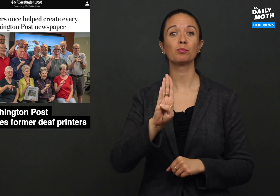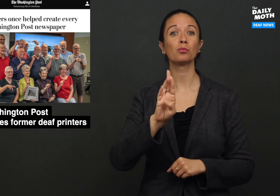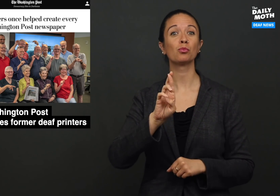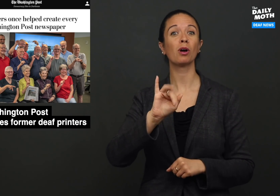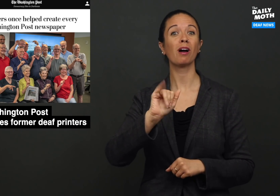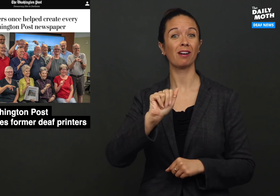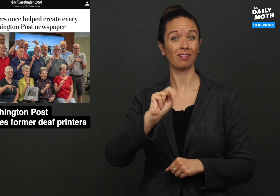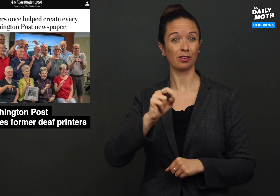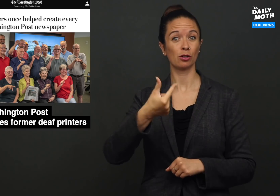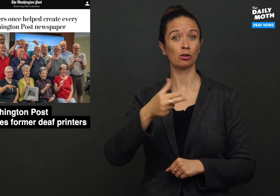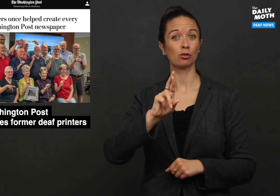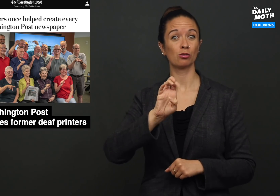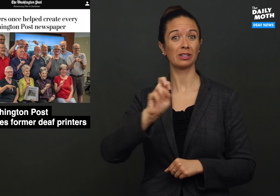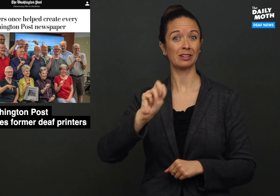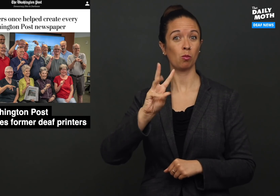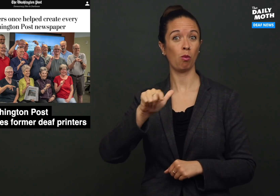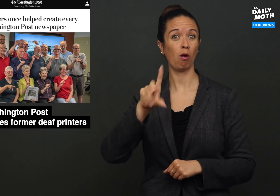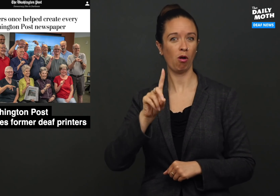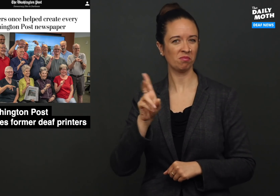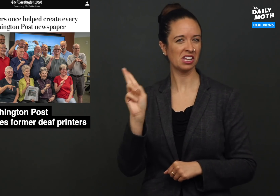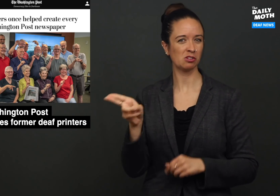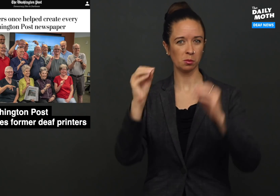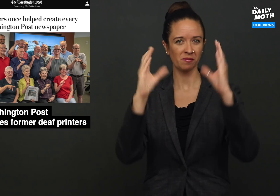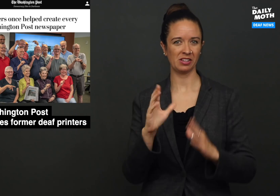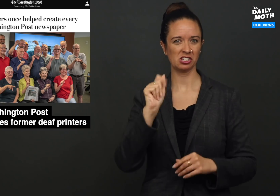Brian Greenwald, a history professor at